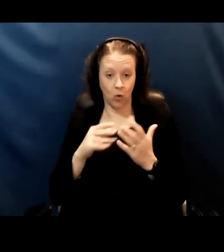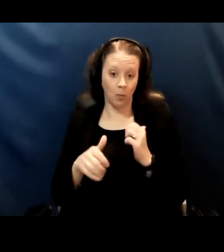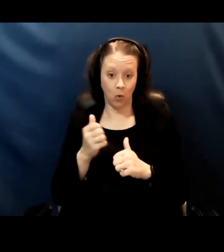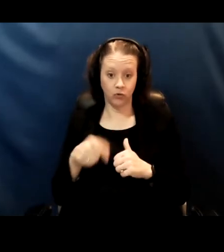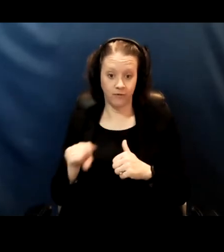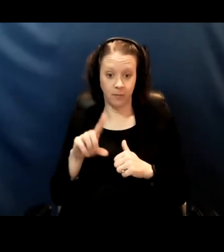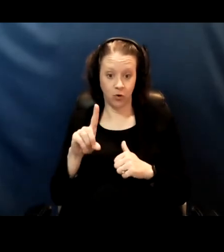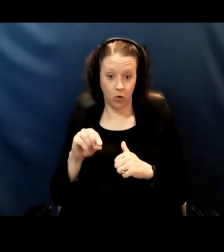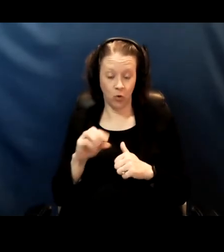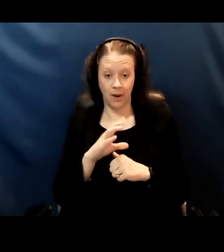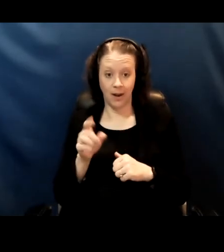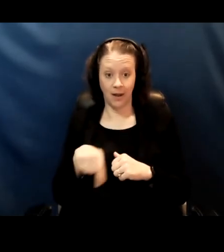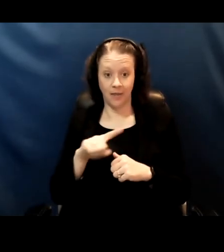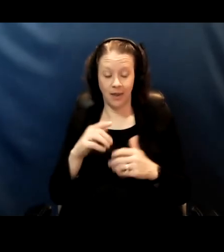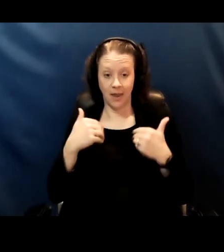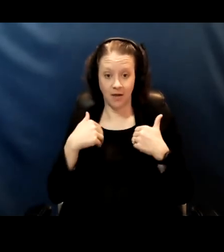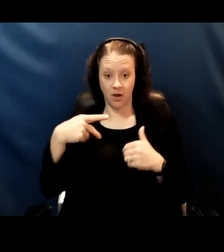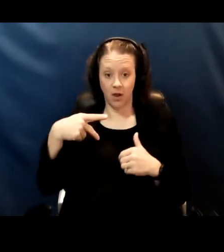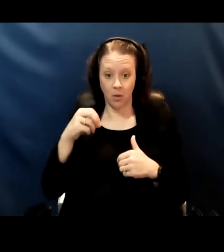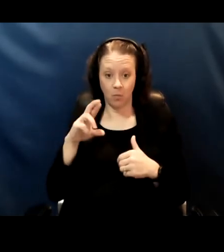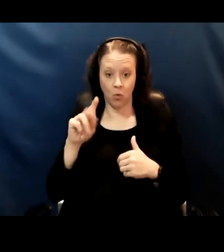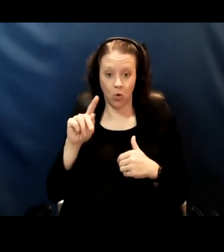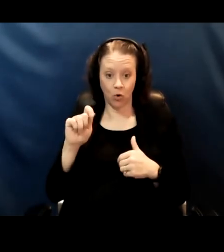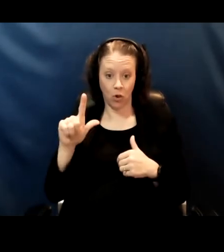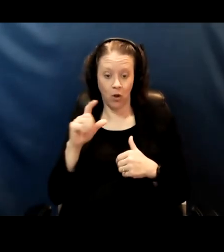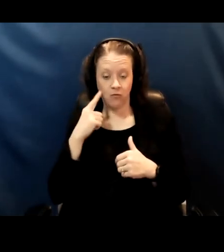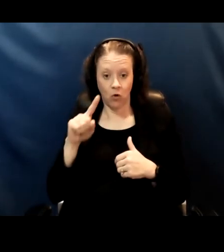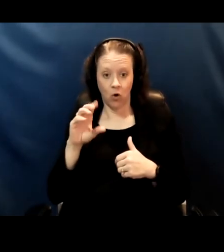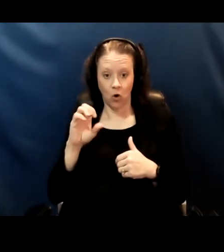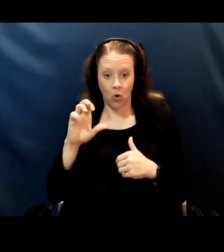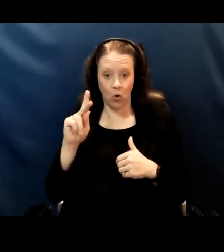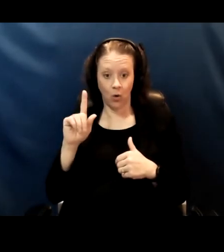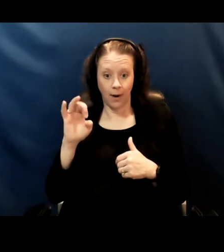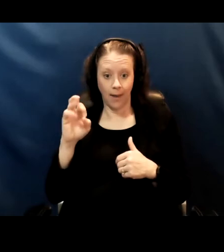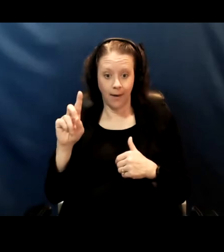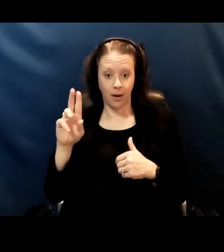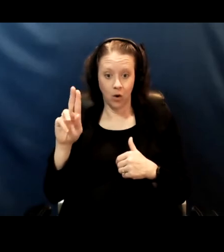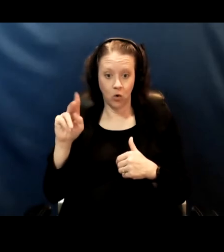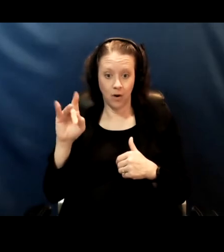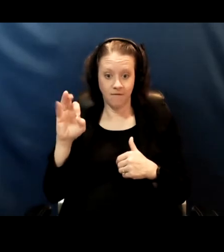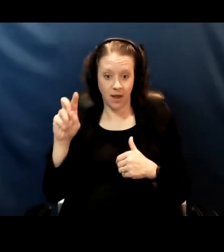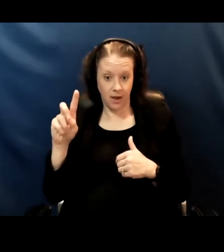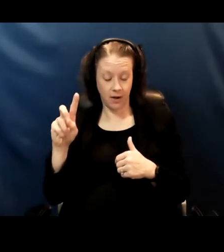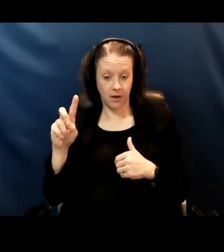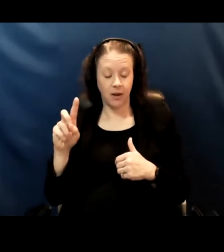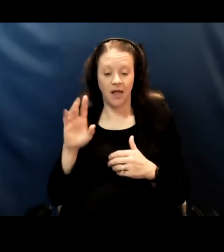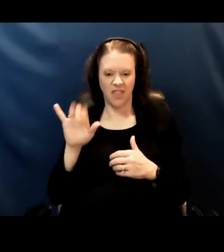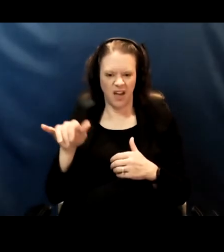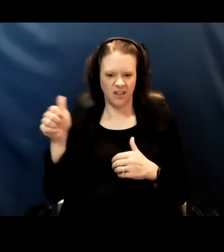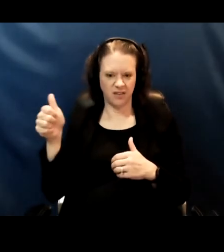And they actually have a portal for Oakland Unified that's a readiness portal to look at individual sites.